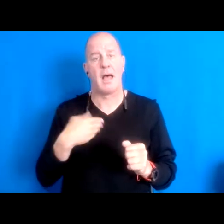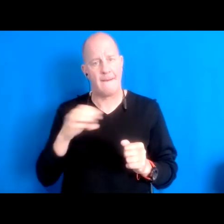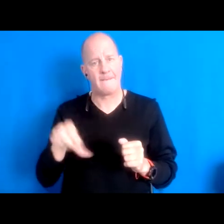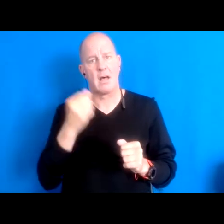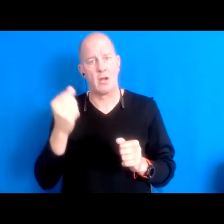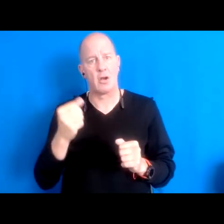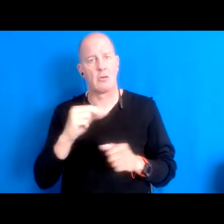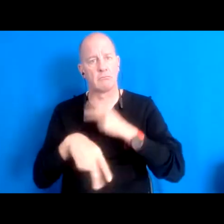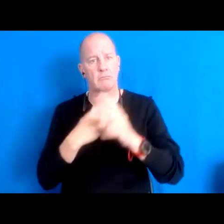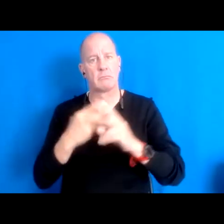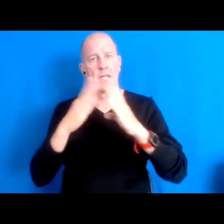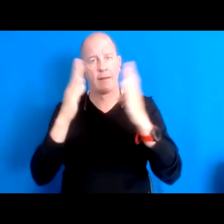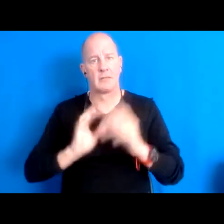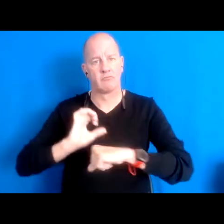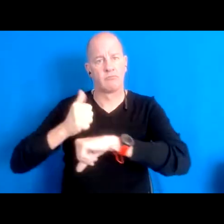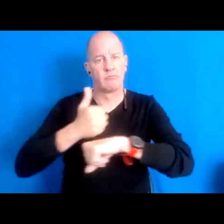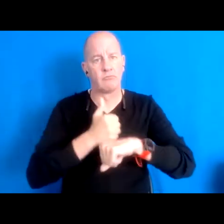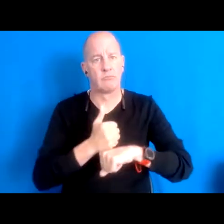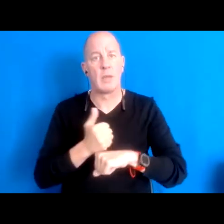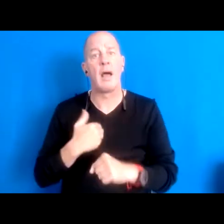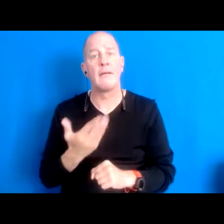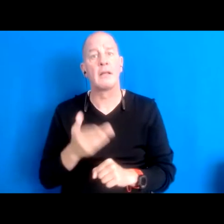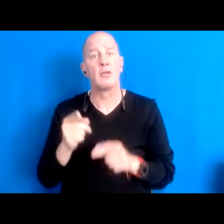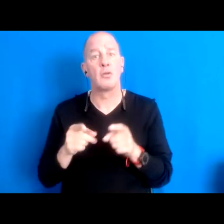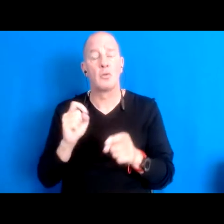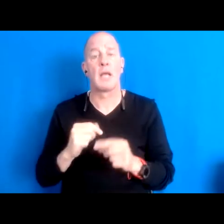things that you can build that are more fire resistant than what they got going